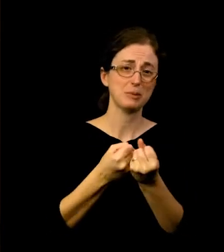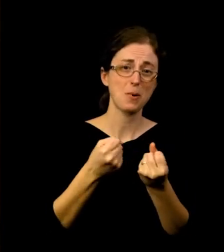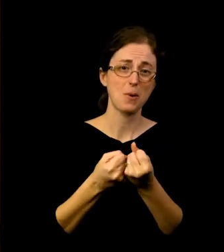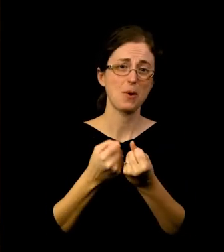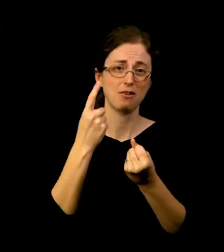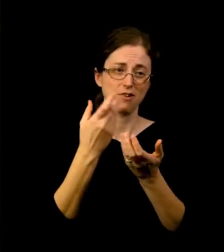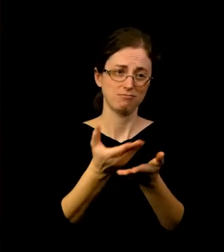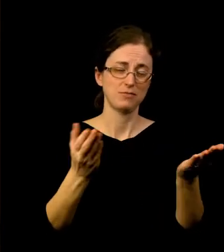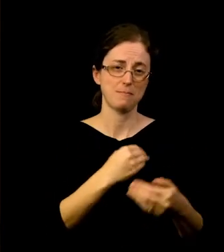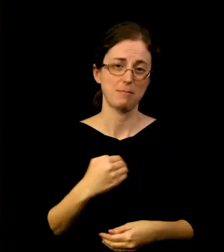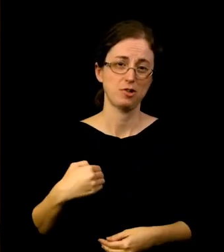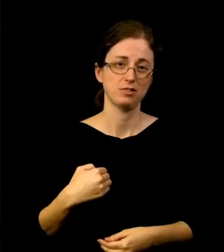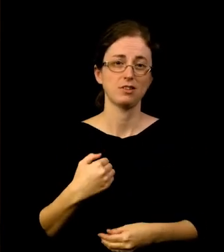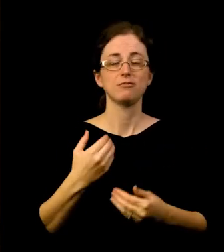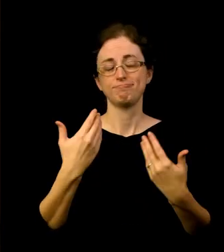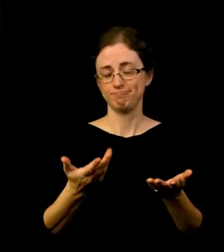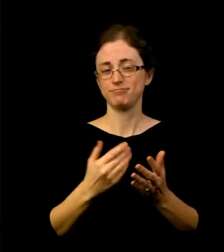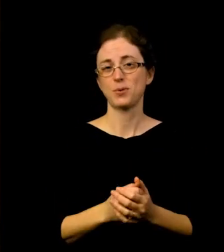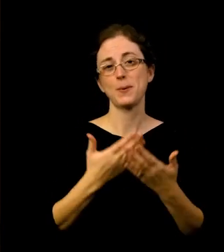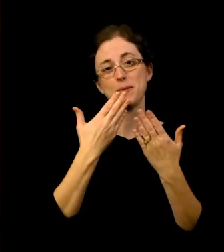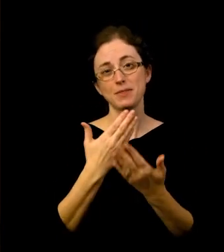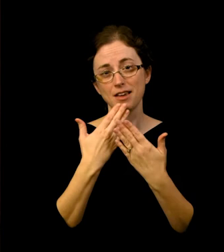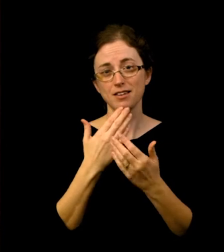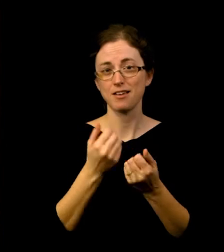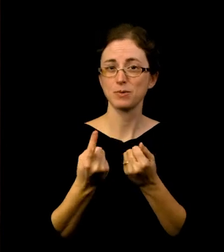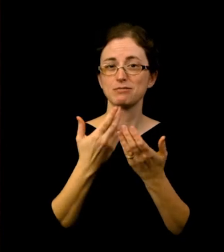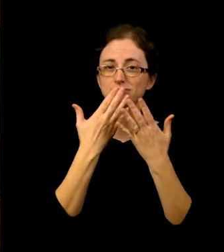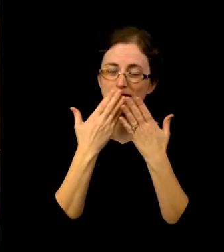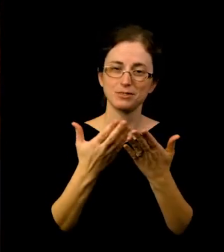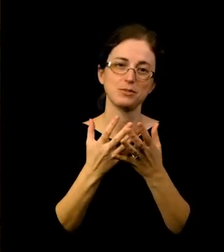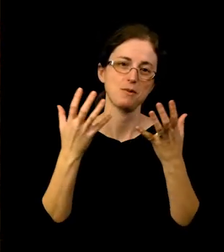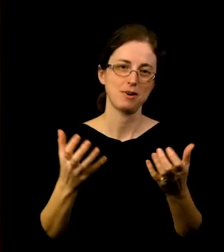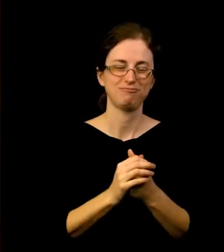So thank you all so much. And back to you, John.